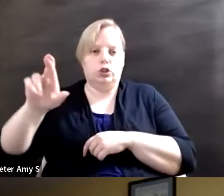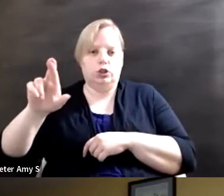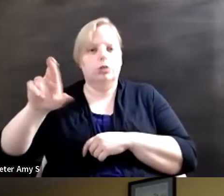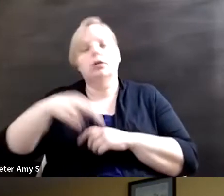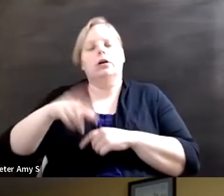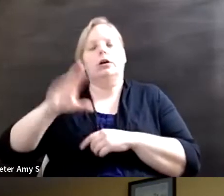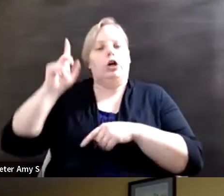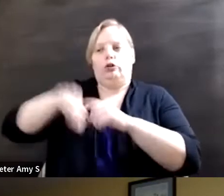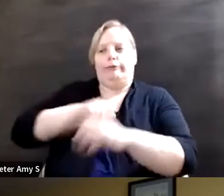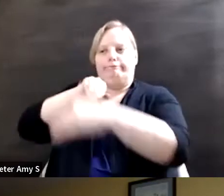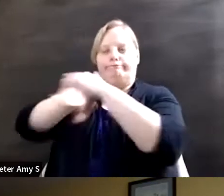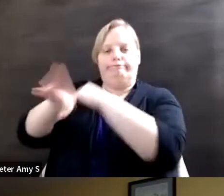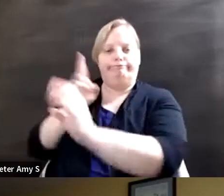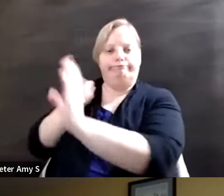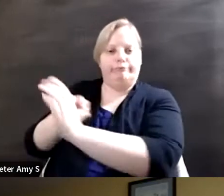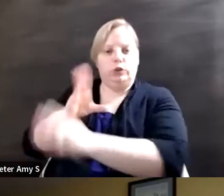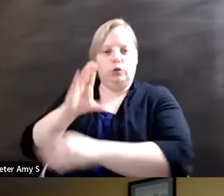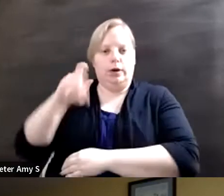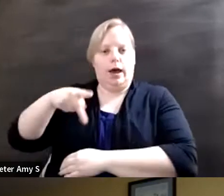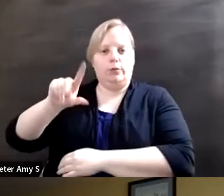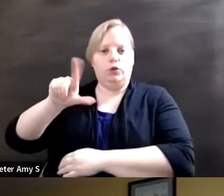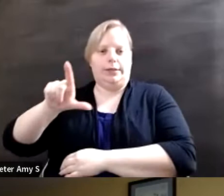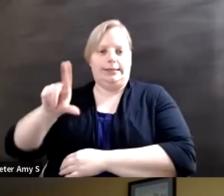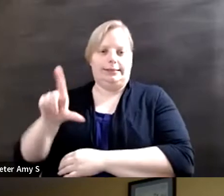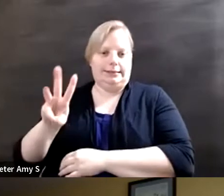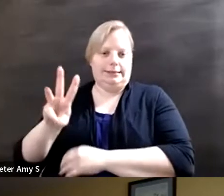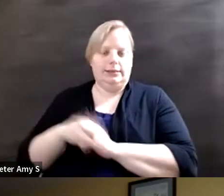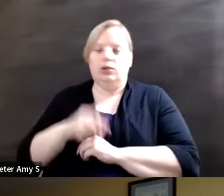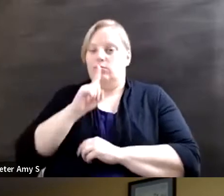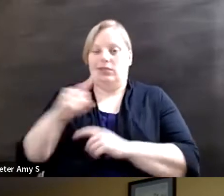but that's just the tip of the iceberg. NGOs have not been including disability. There's